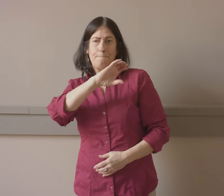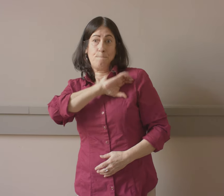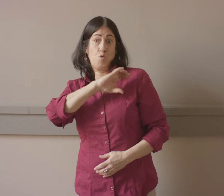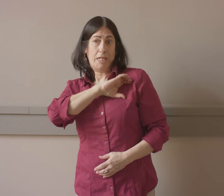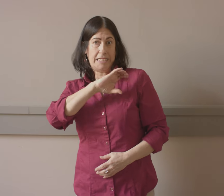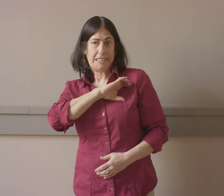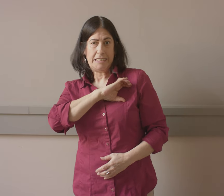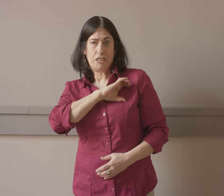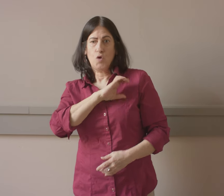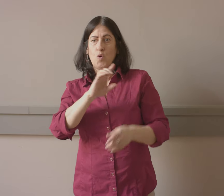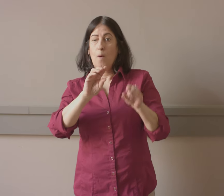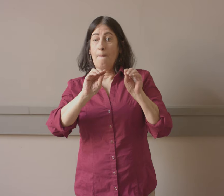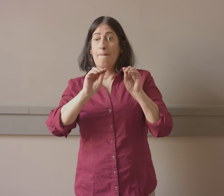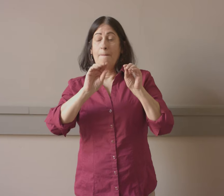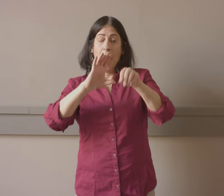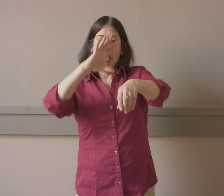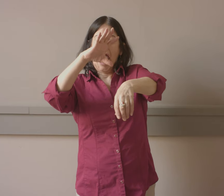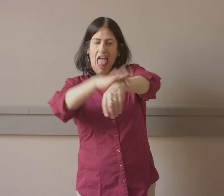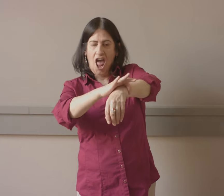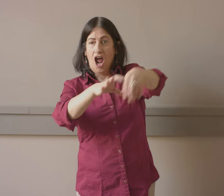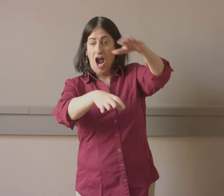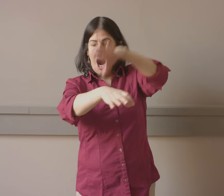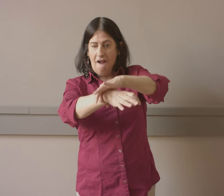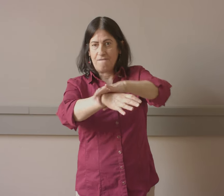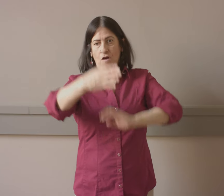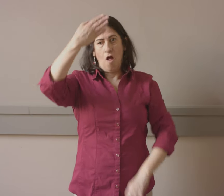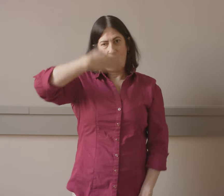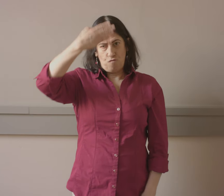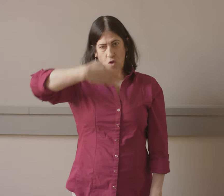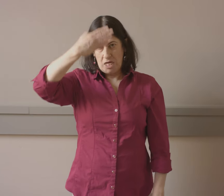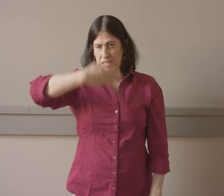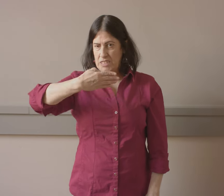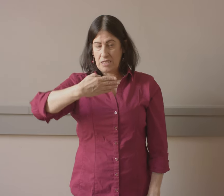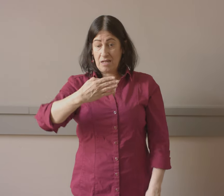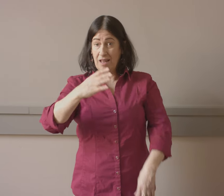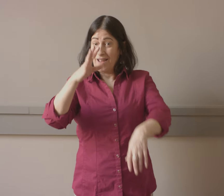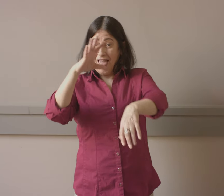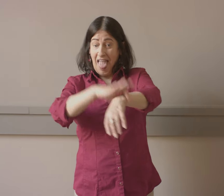front, and to alert police that you have deaf people in your crowd. Being